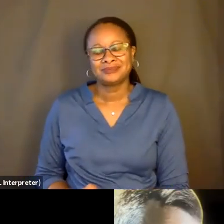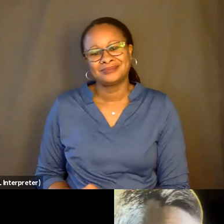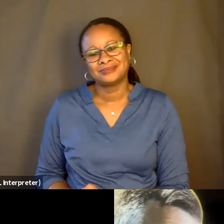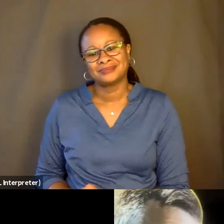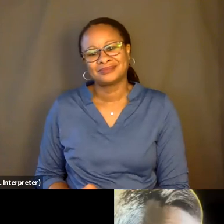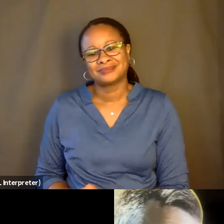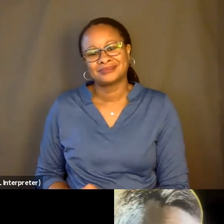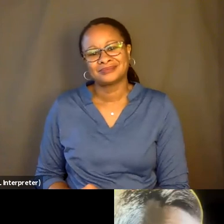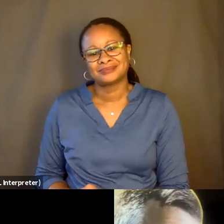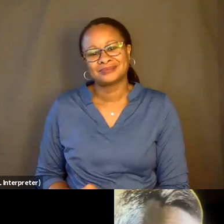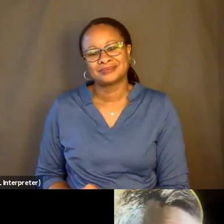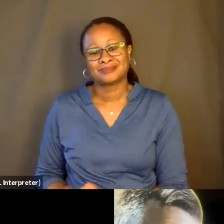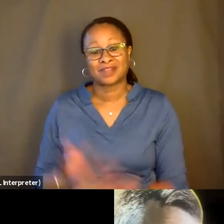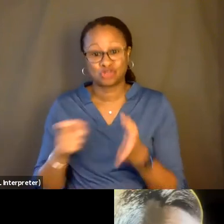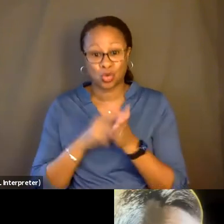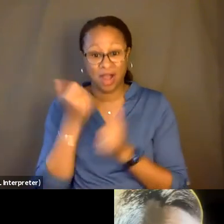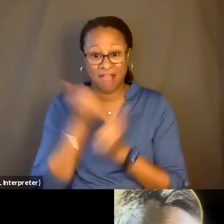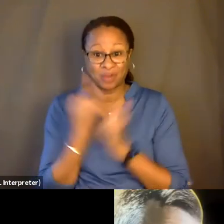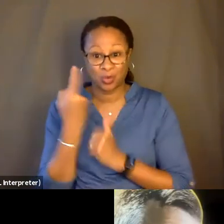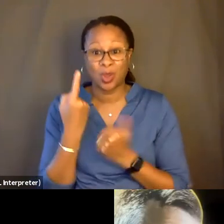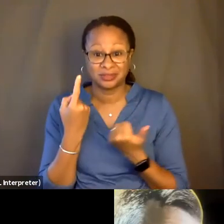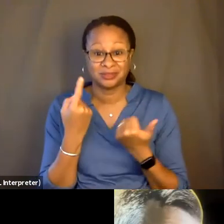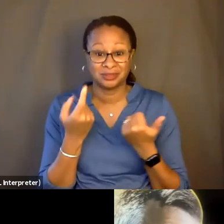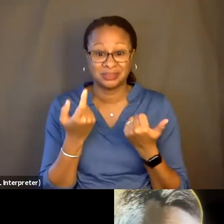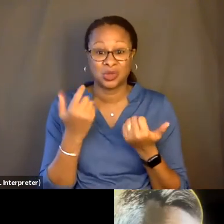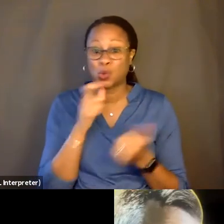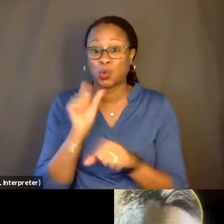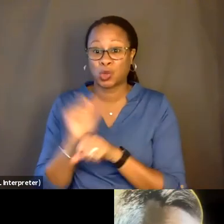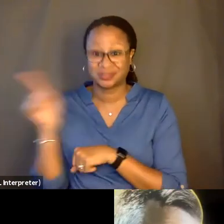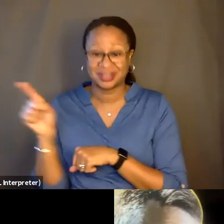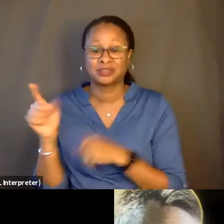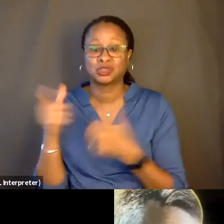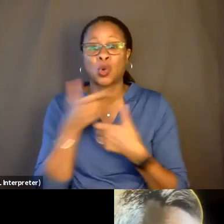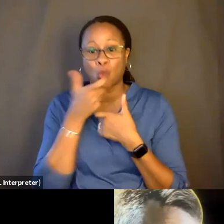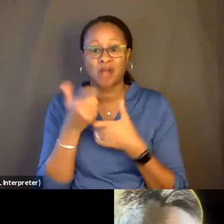to watch this movie when your father went in. They've watched it multiple times. Wow.